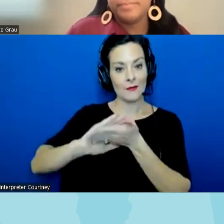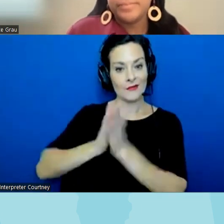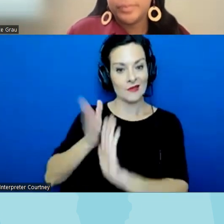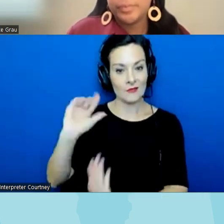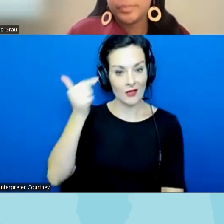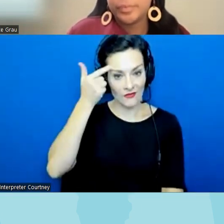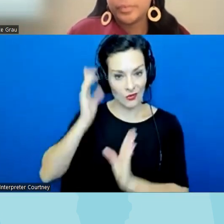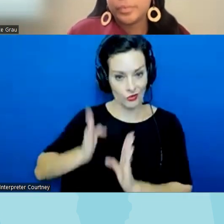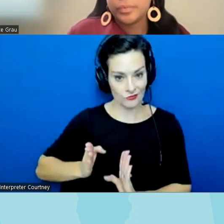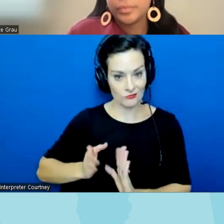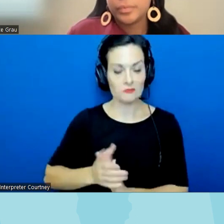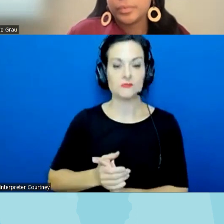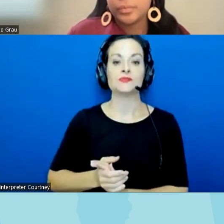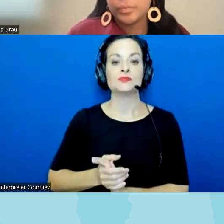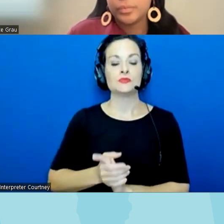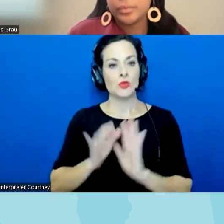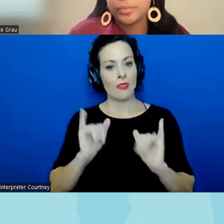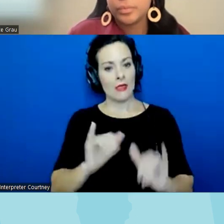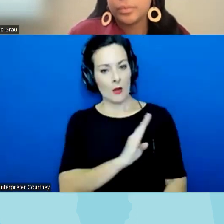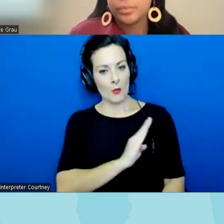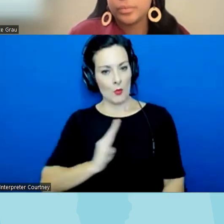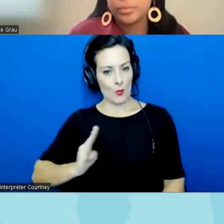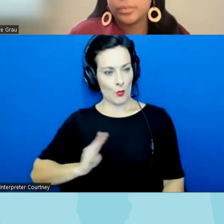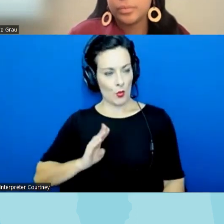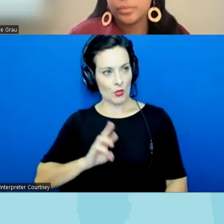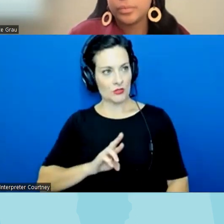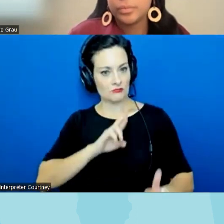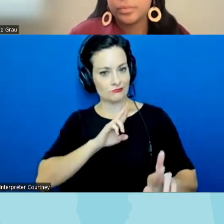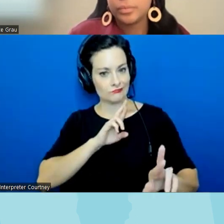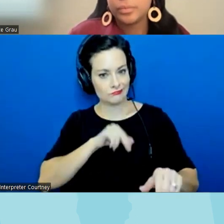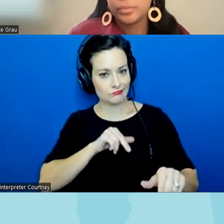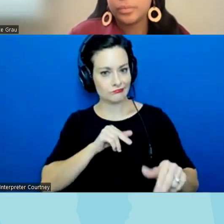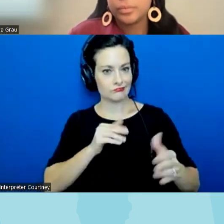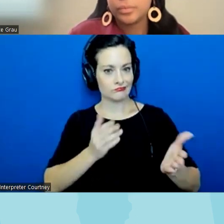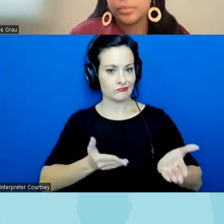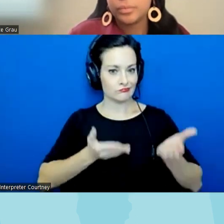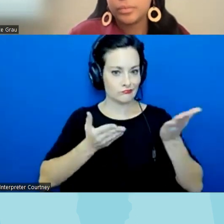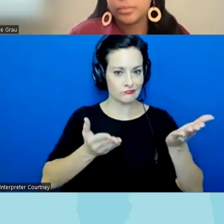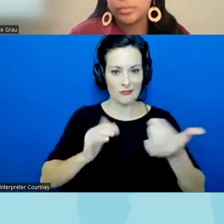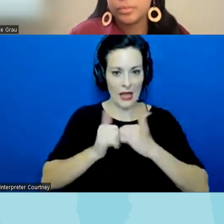in responding to that board of regent proposal um we along with Partners at the Anti-Defamation